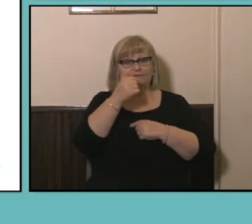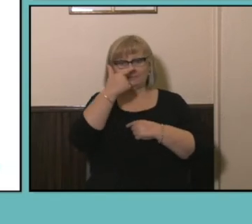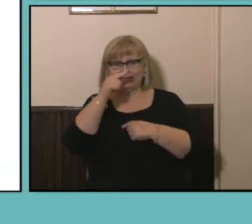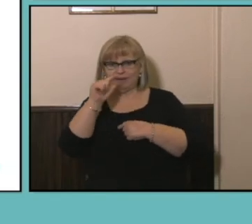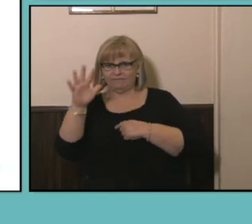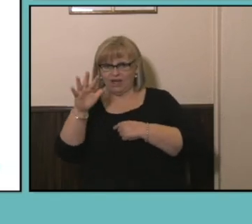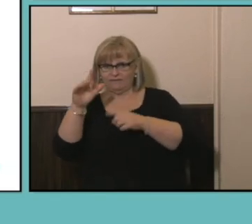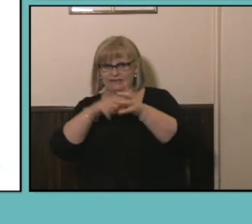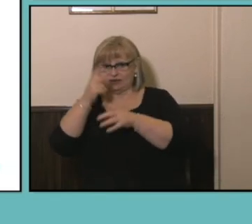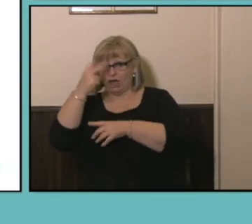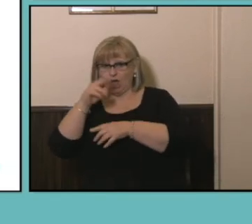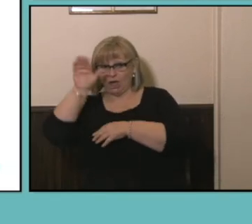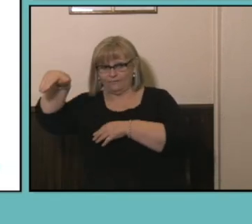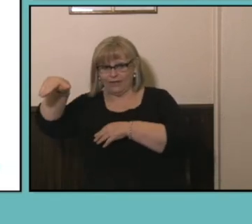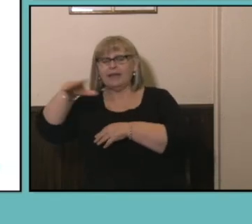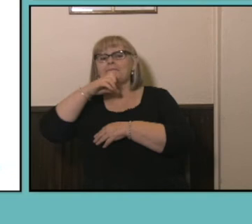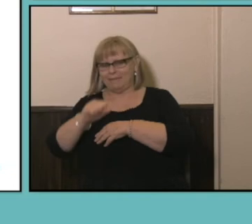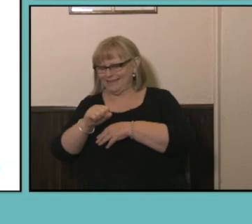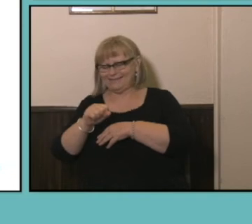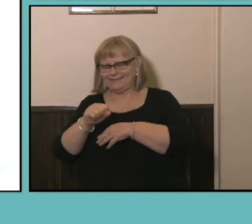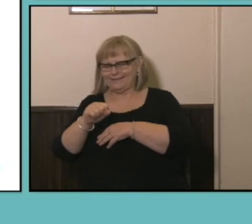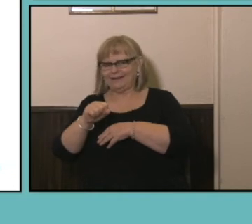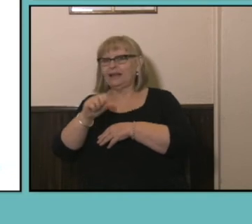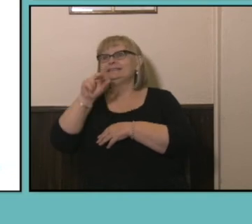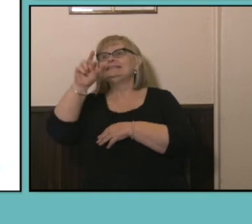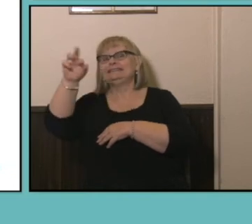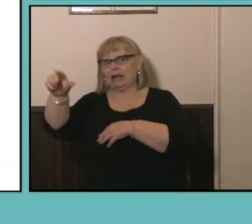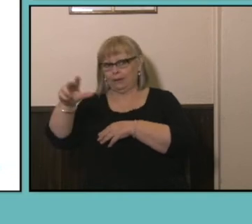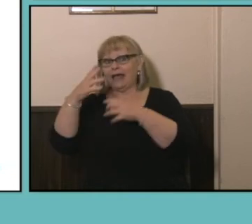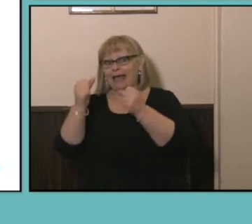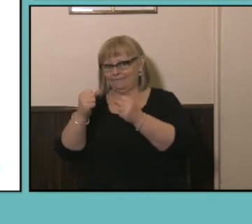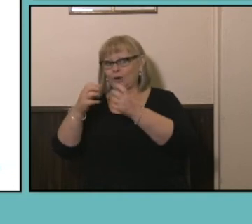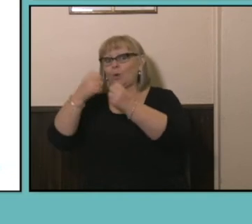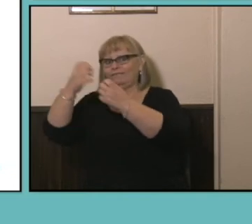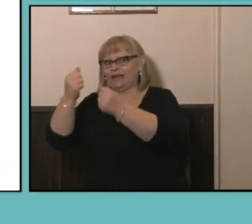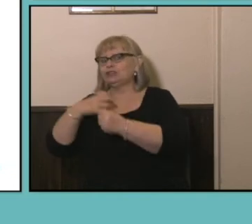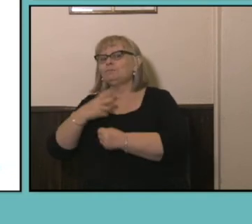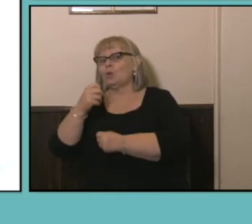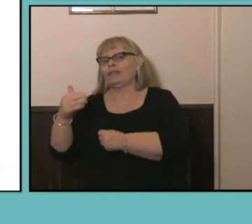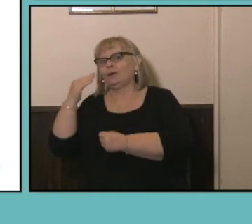and over, men are twice as likely as women to have a qualification but in the